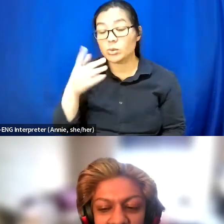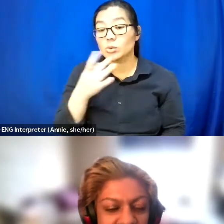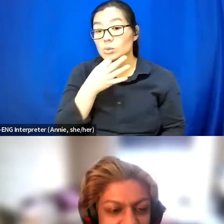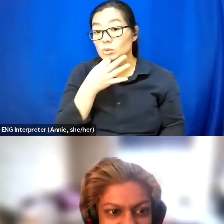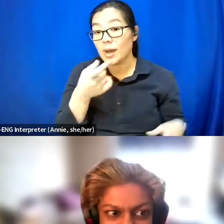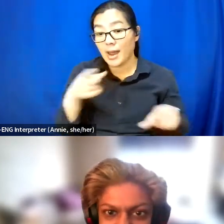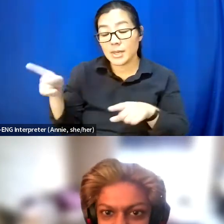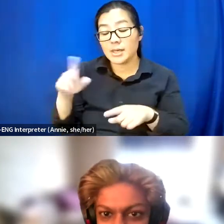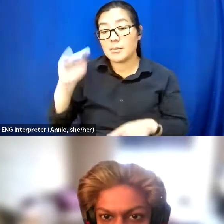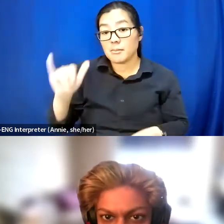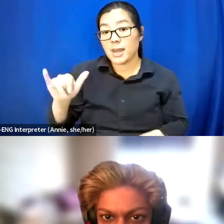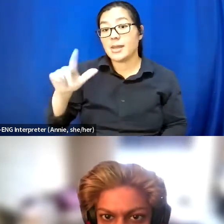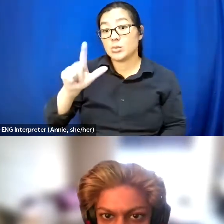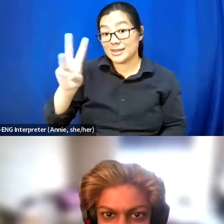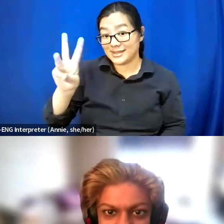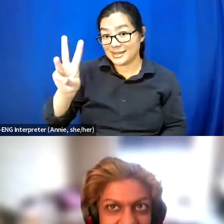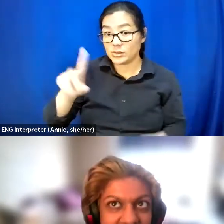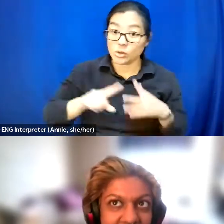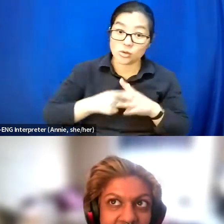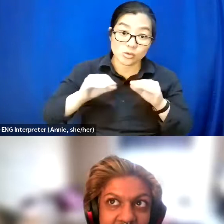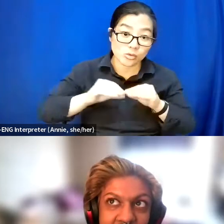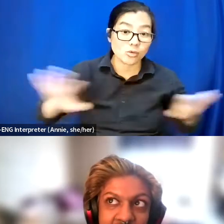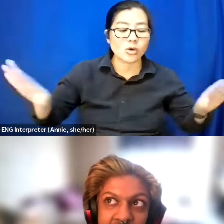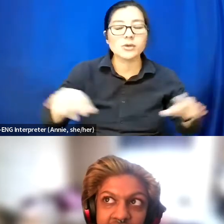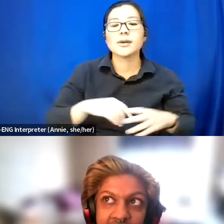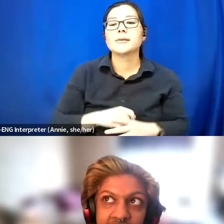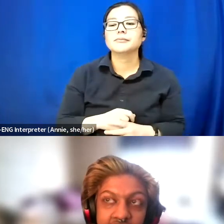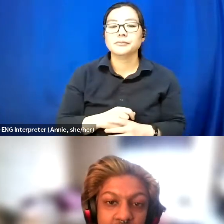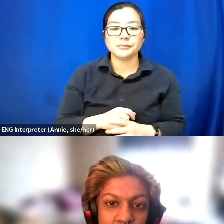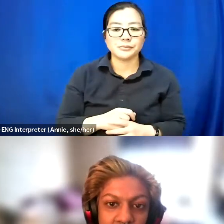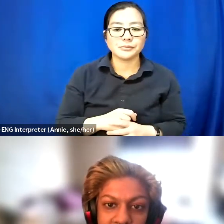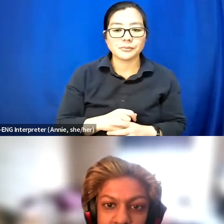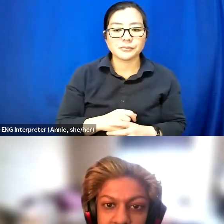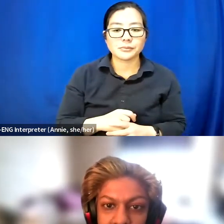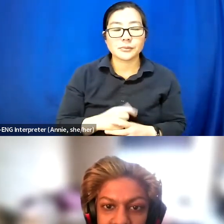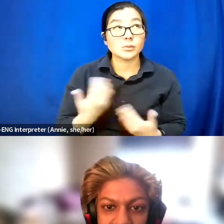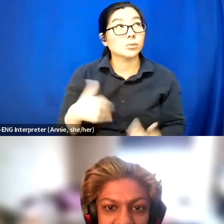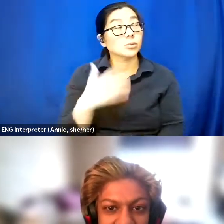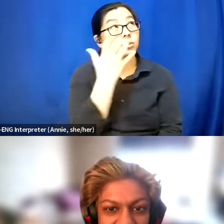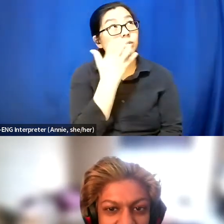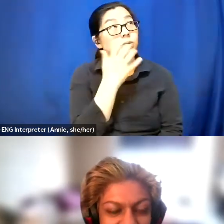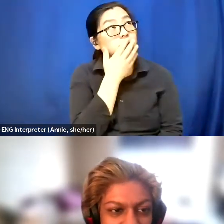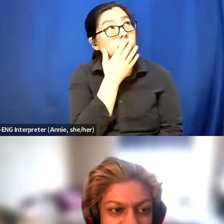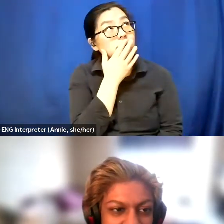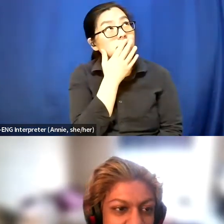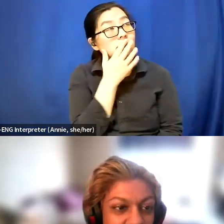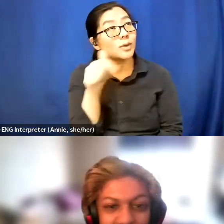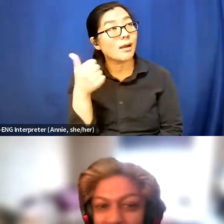May 26th is our lunch and oh, gosh what else do I have coming up? I'm not sure.